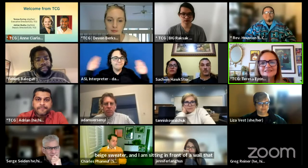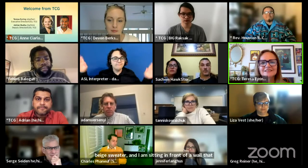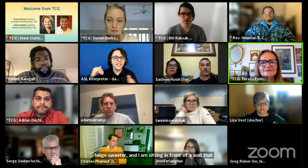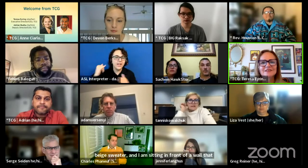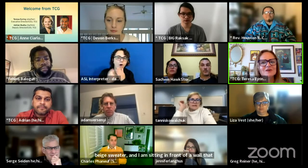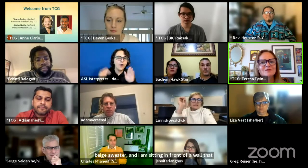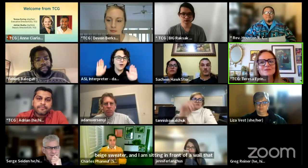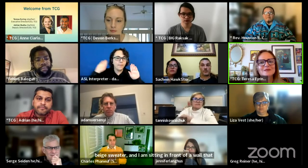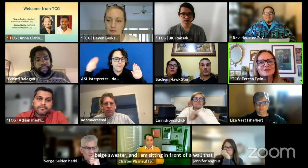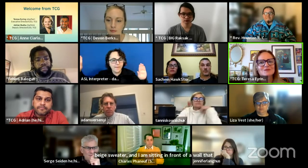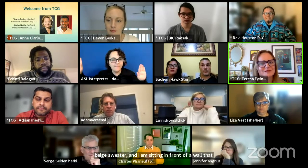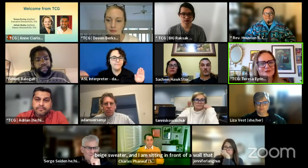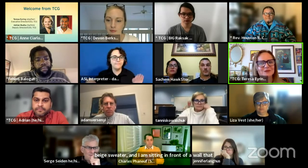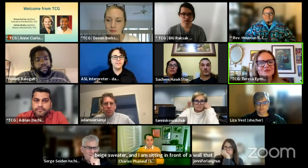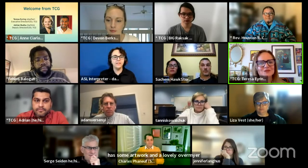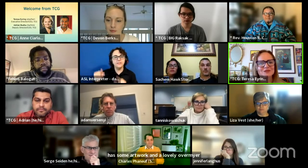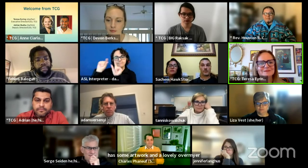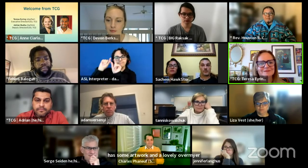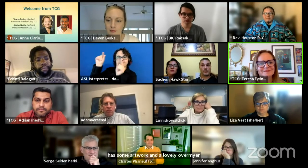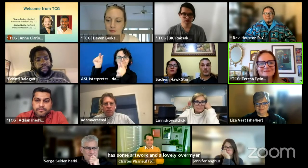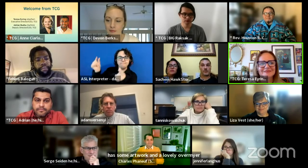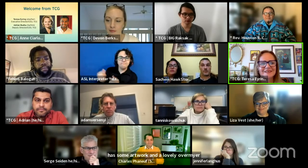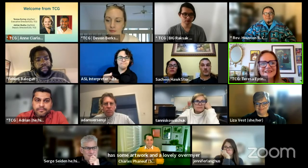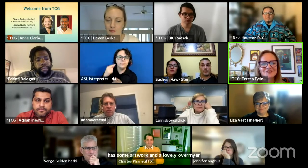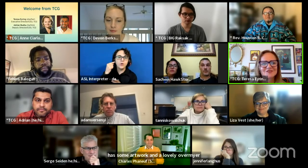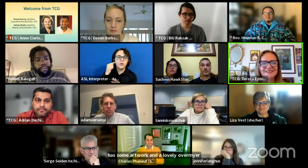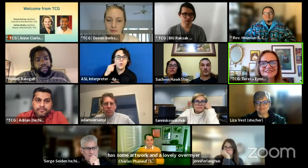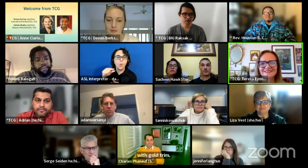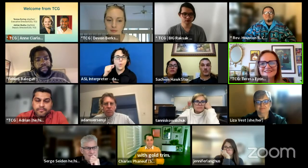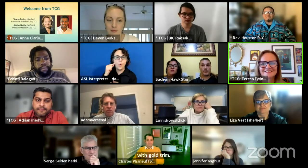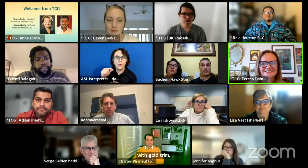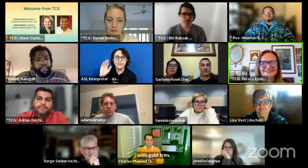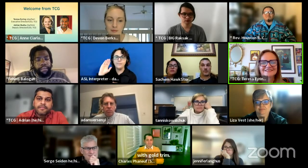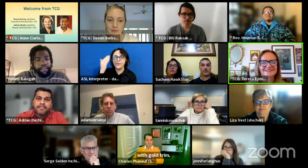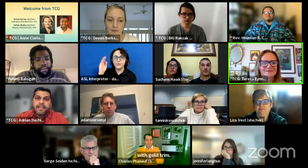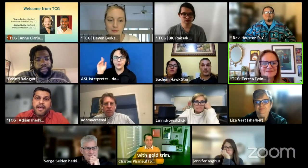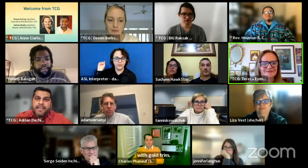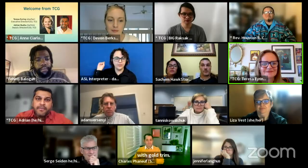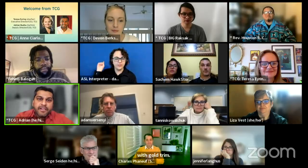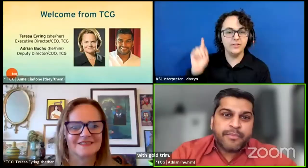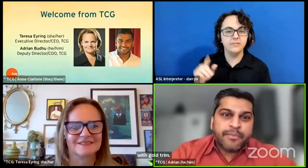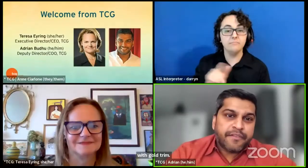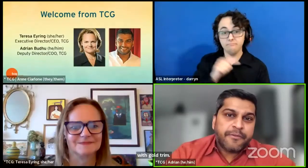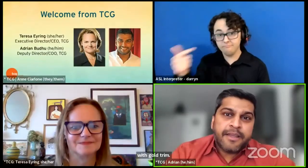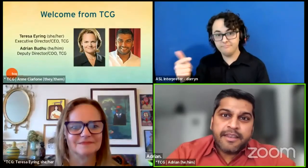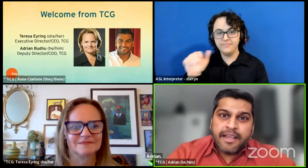and a lovely oval mirror with gold trim, Adrian. Hi, welcome everyone.